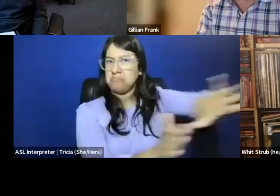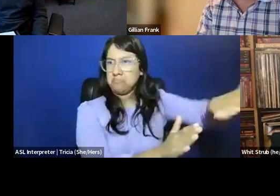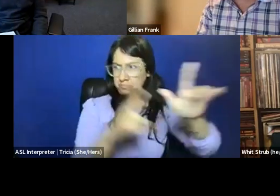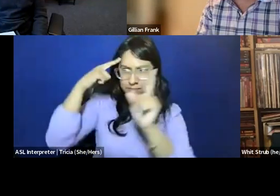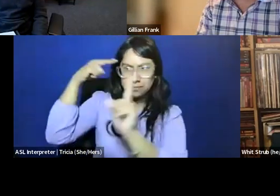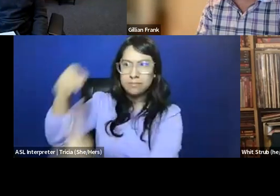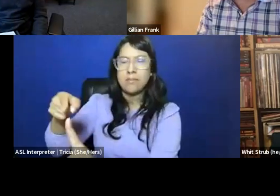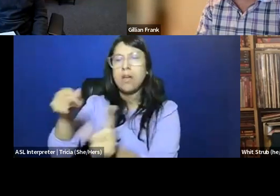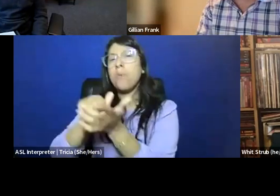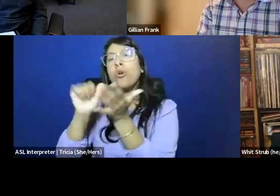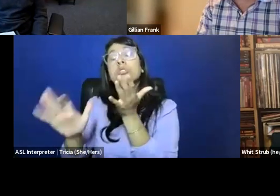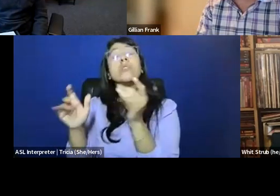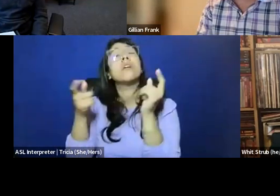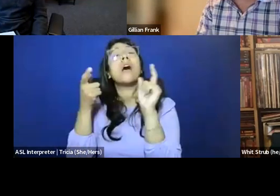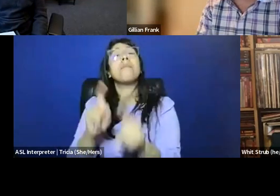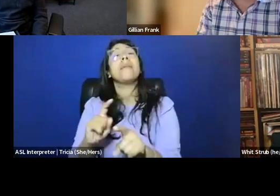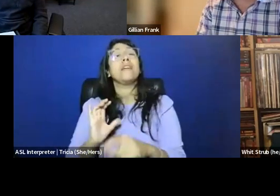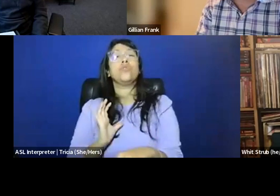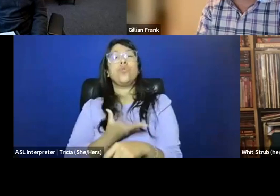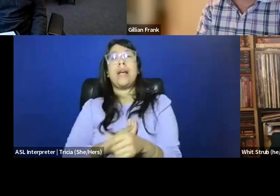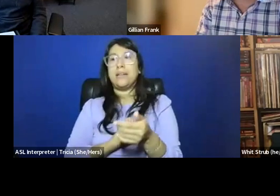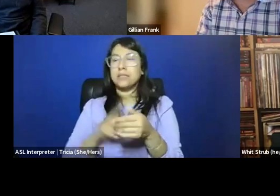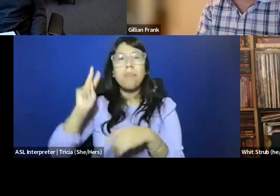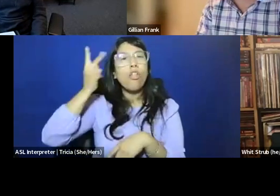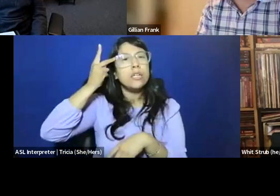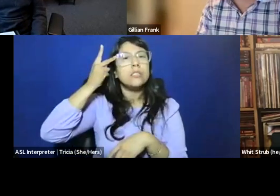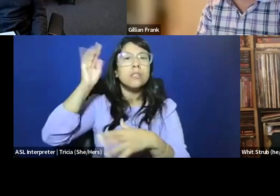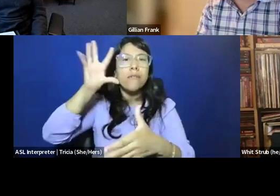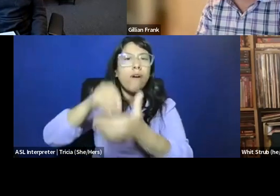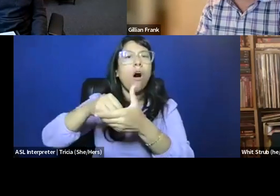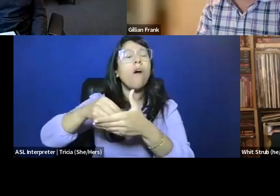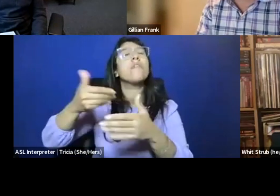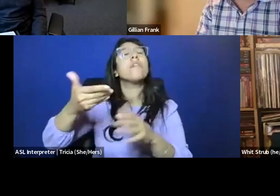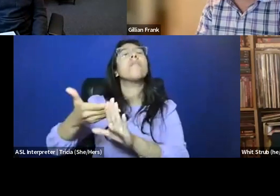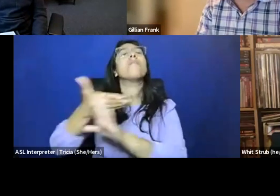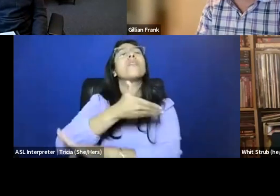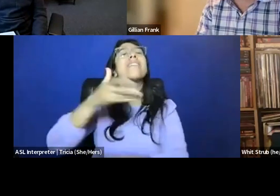where trans politics fit into this conversation, the sort of prehistory,